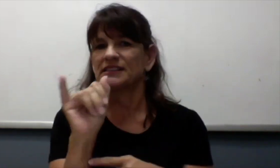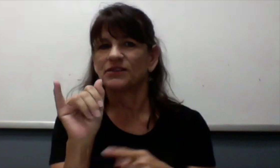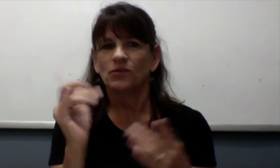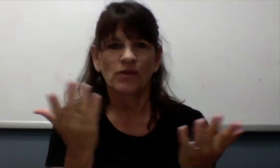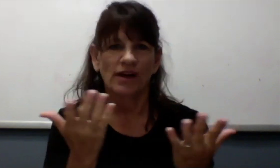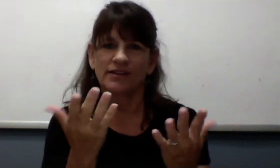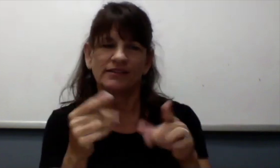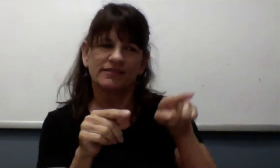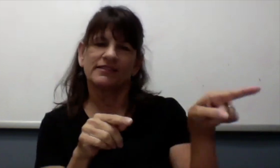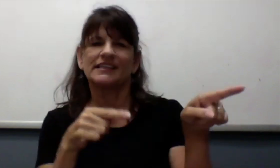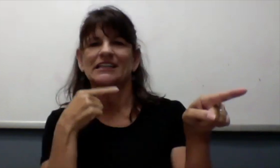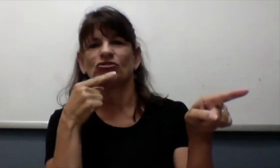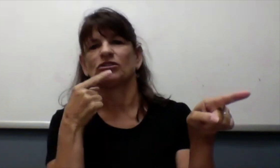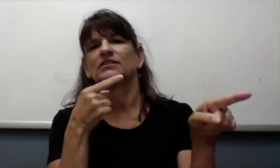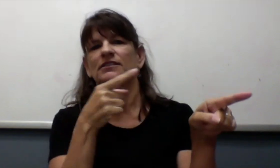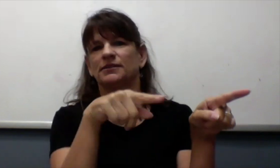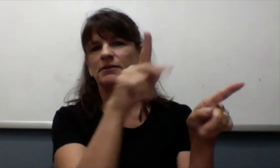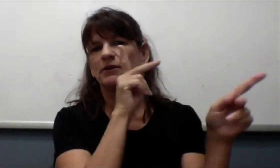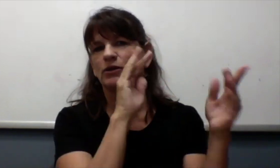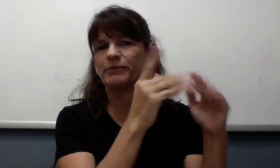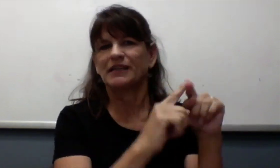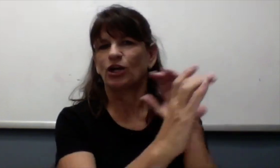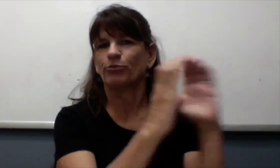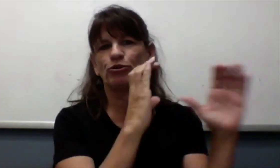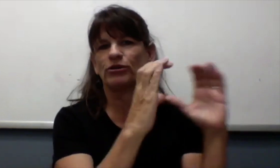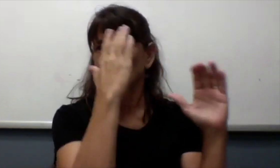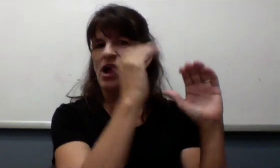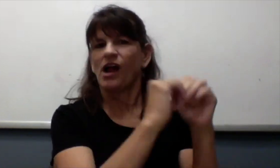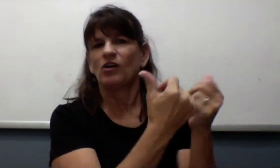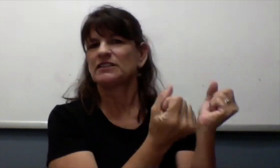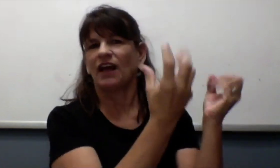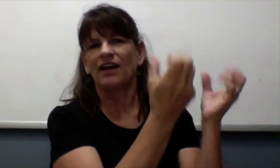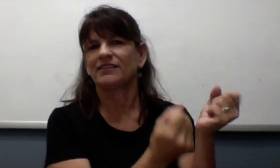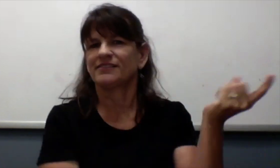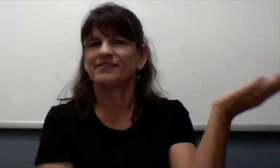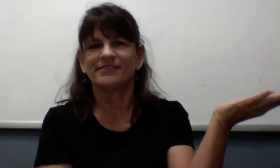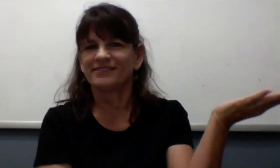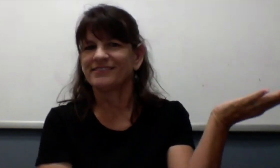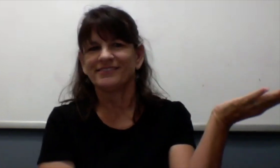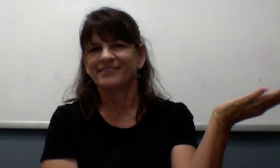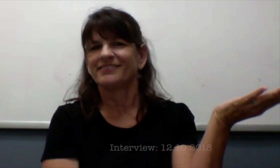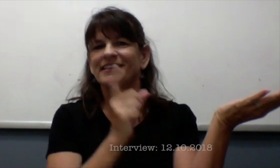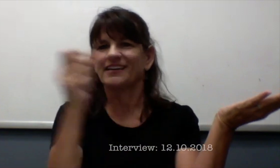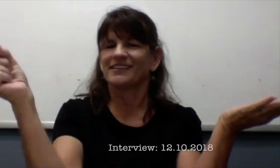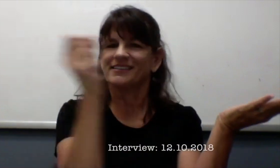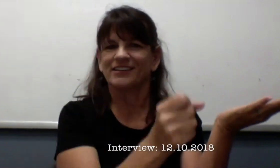The disability really comes into play when hearing people who don't know how to sign can't communicate with me.